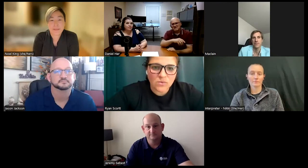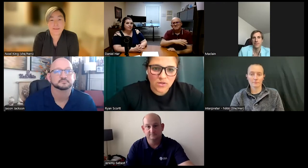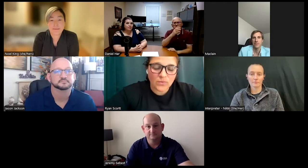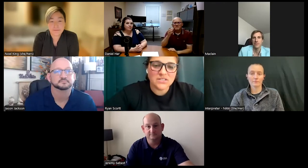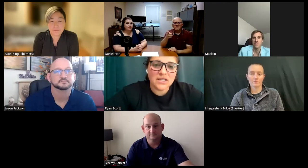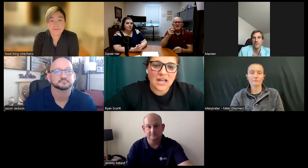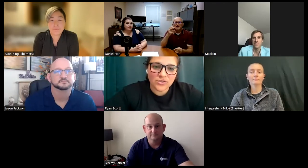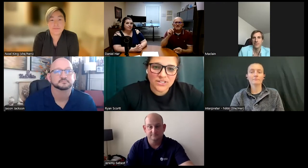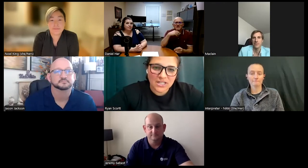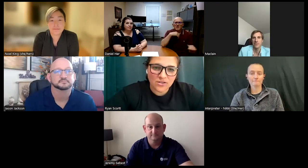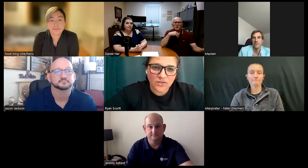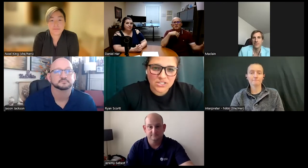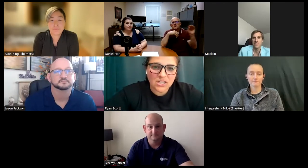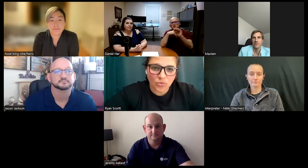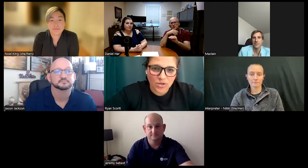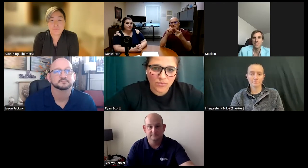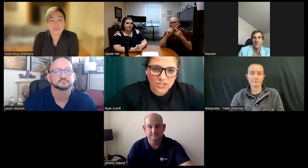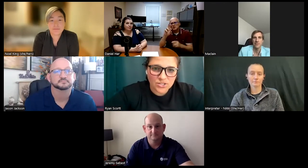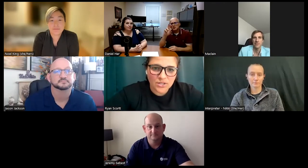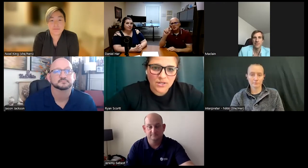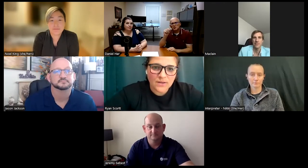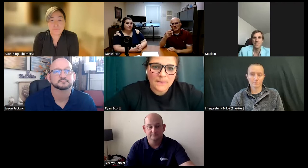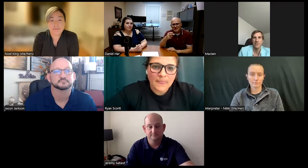school. Went to California State University Northridge